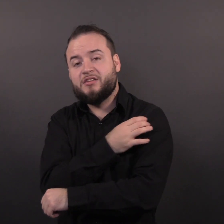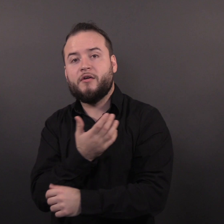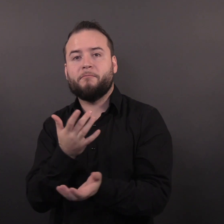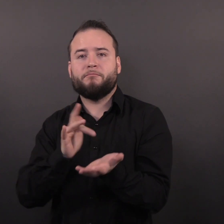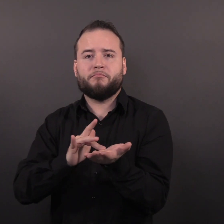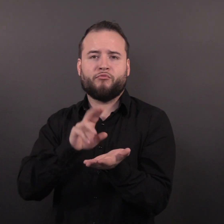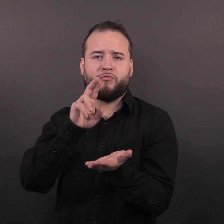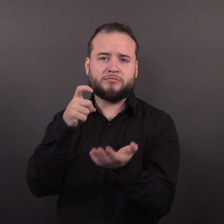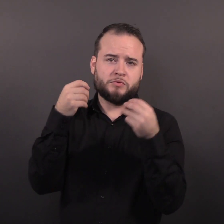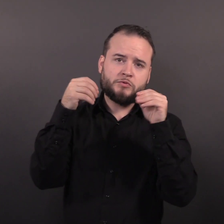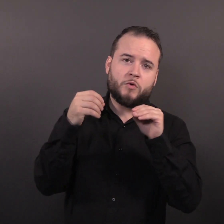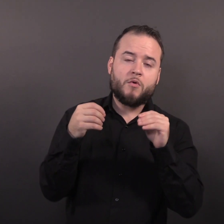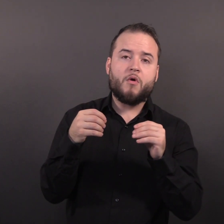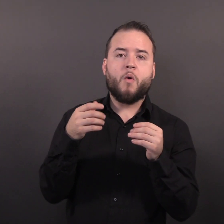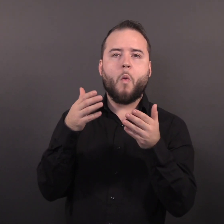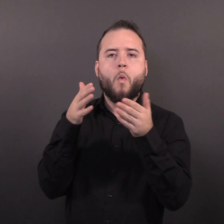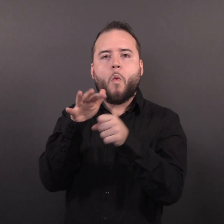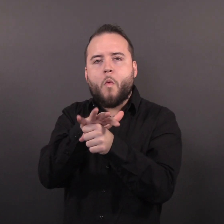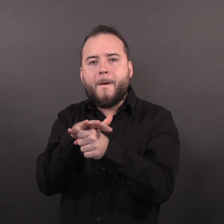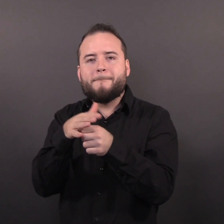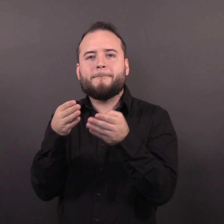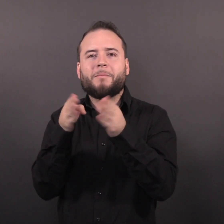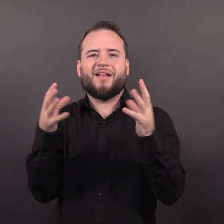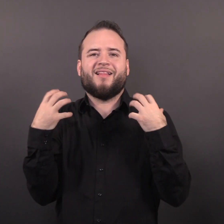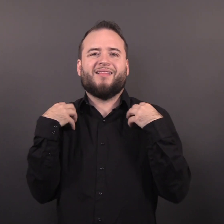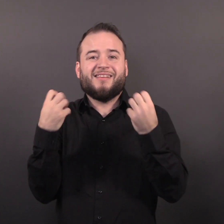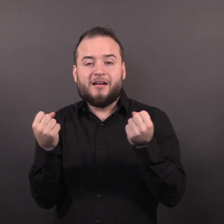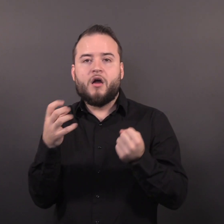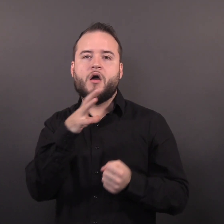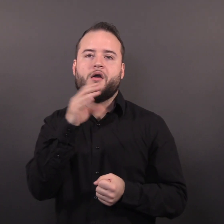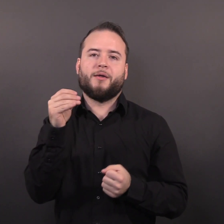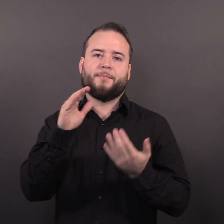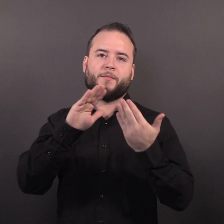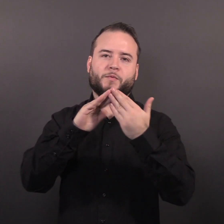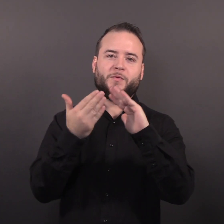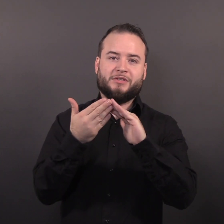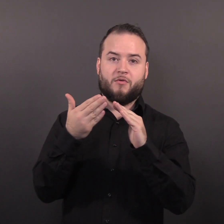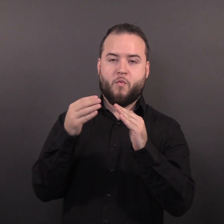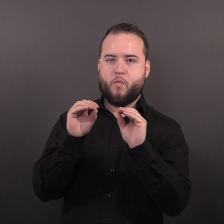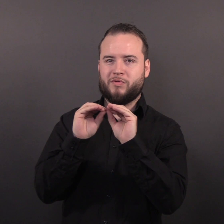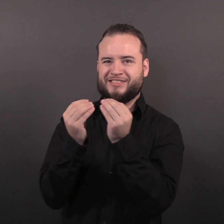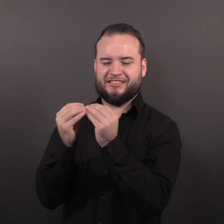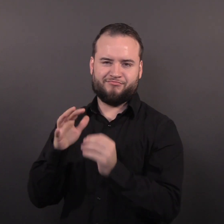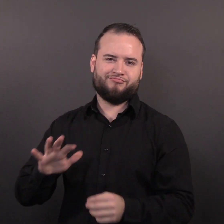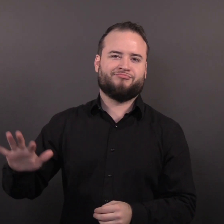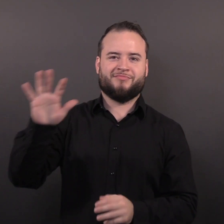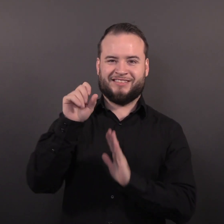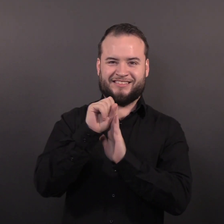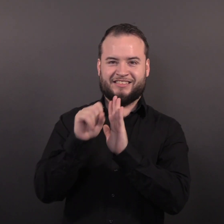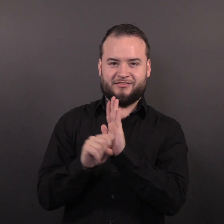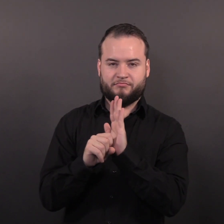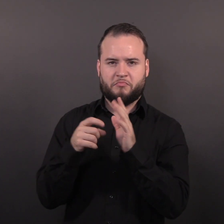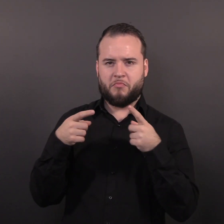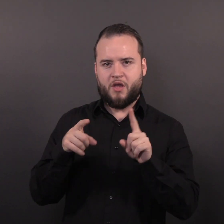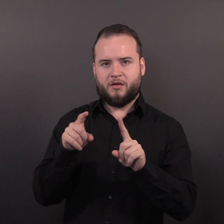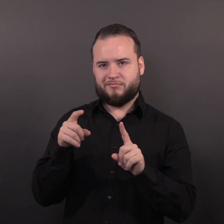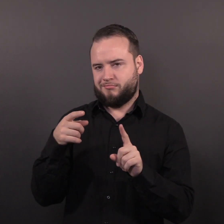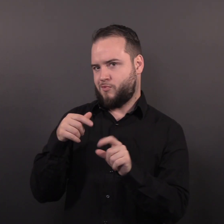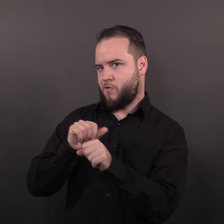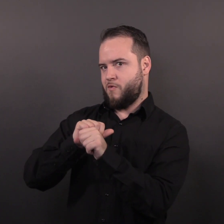local public health and community organizations across the state as the COVID-19 emergency